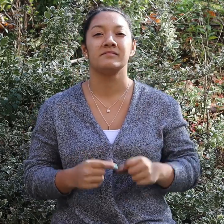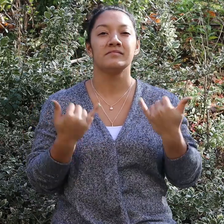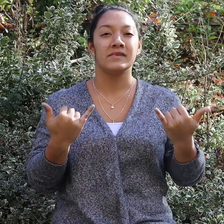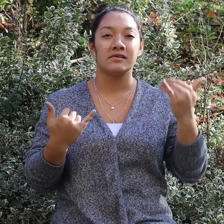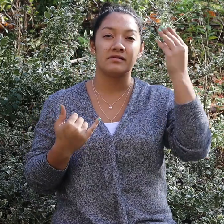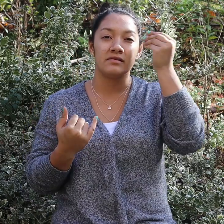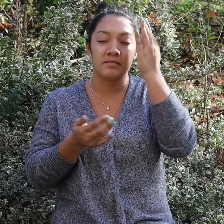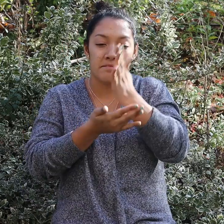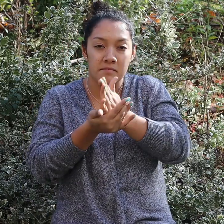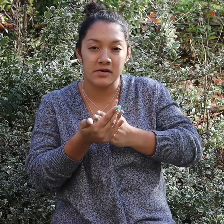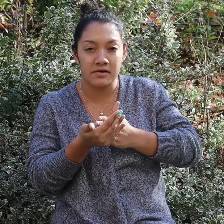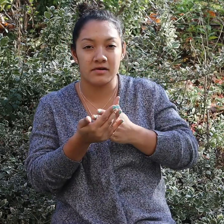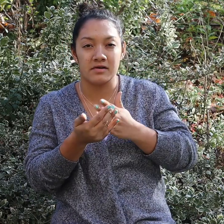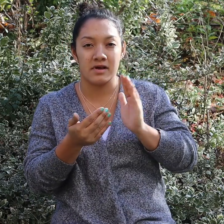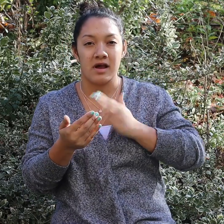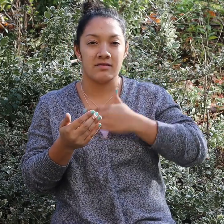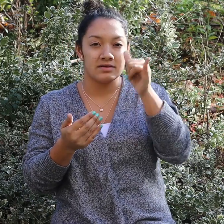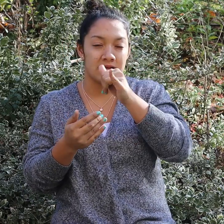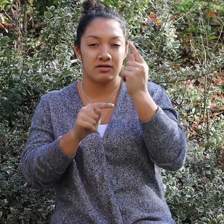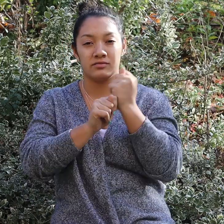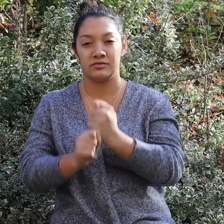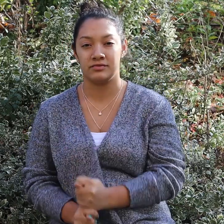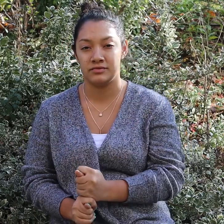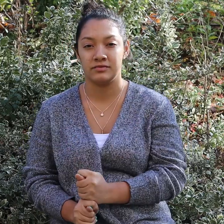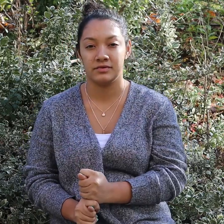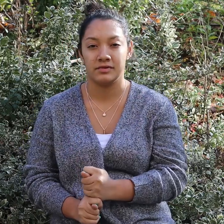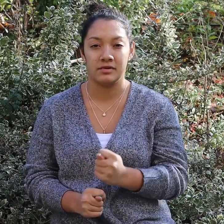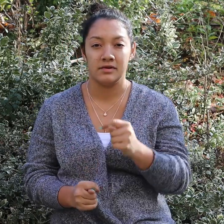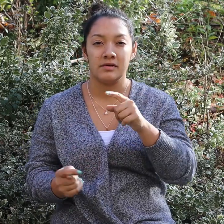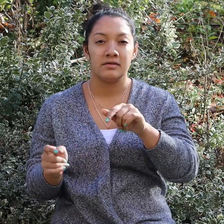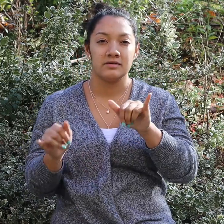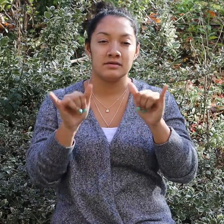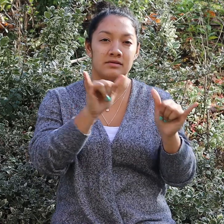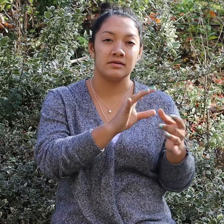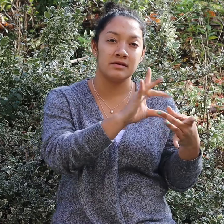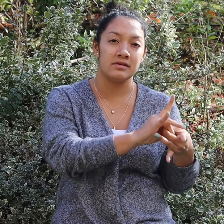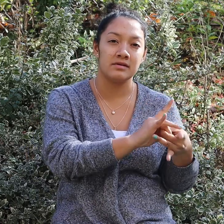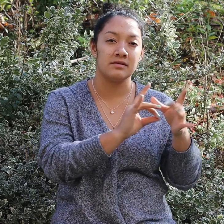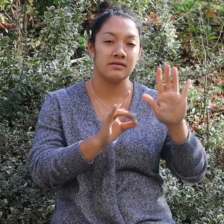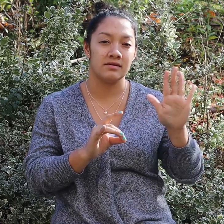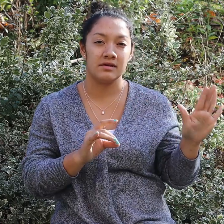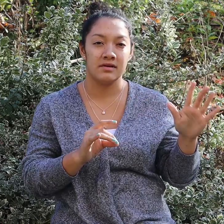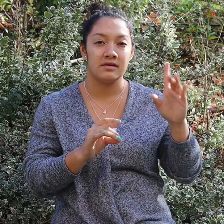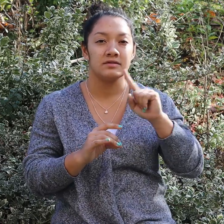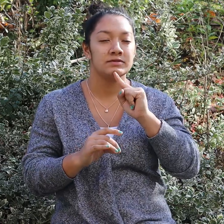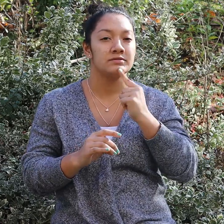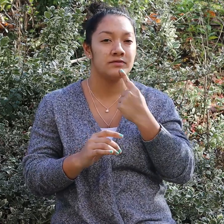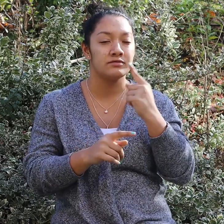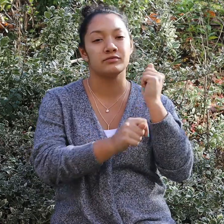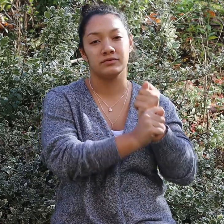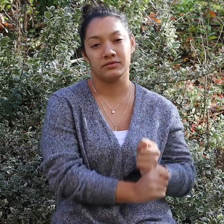Now, let's think about some of our more silly traditions that come from Paganism's more serious ones.